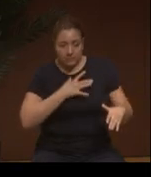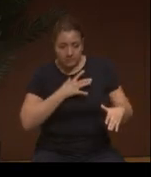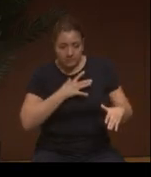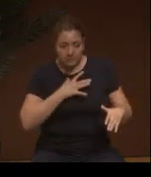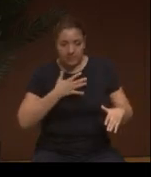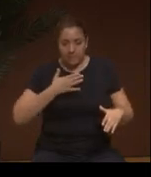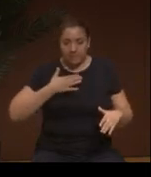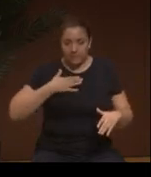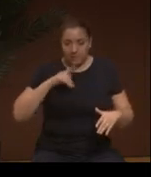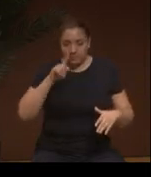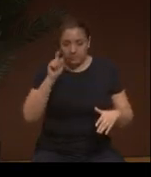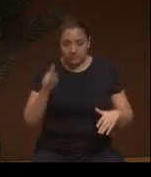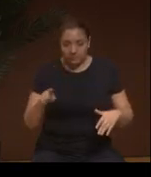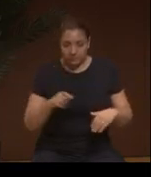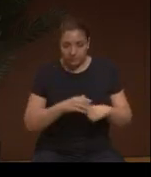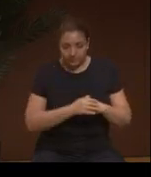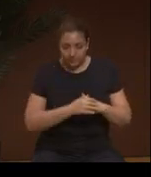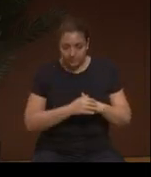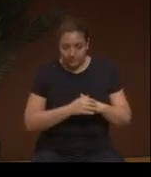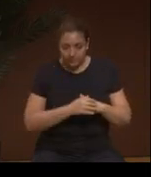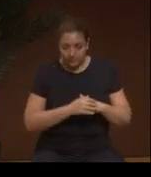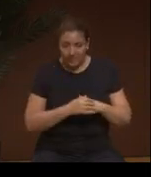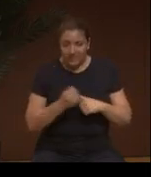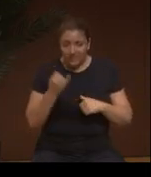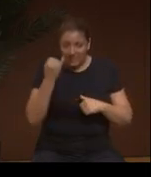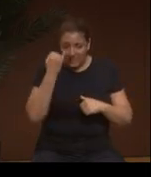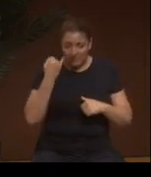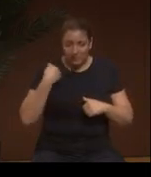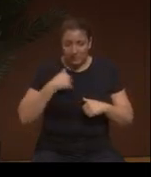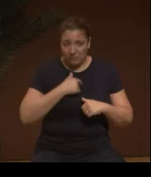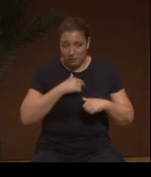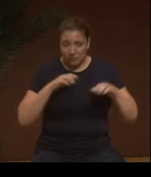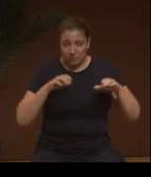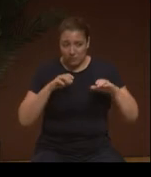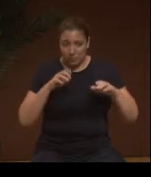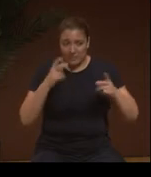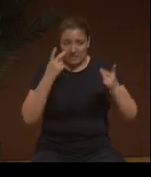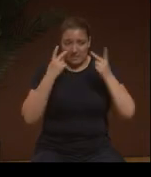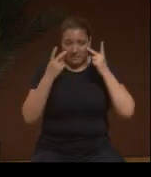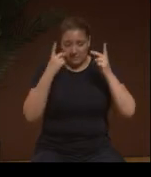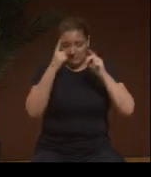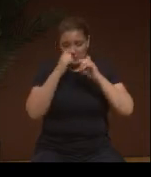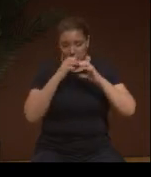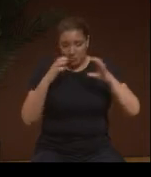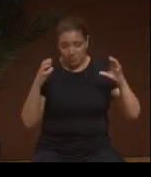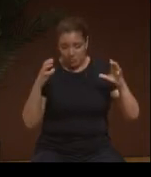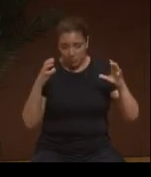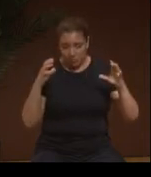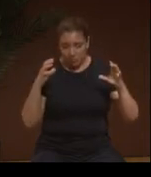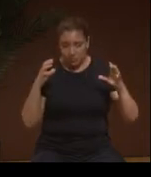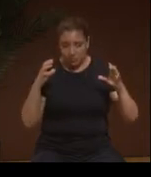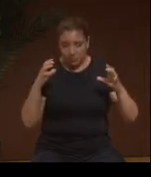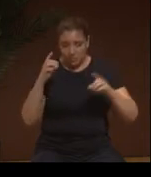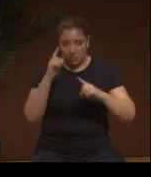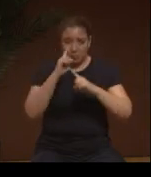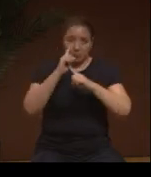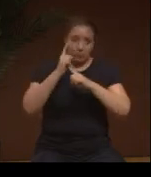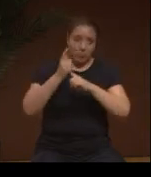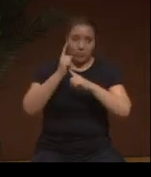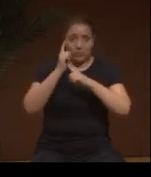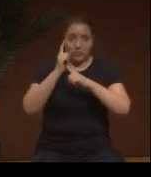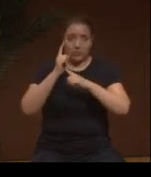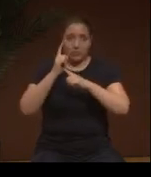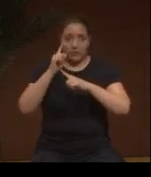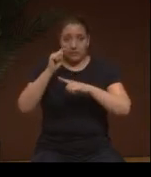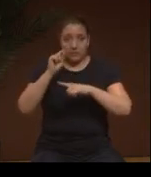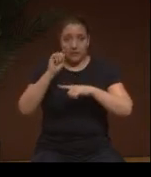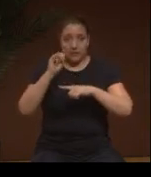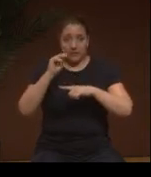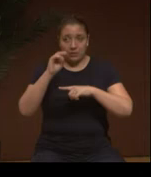that Taínos have to do with the foundation of women.